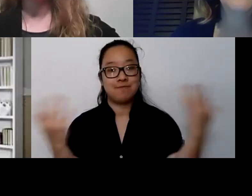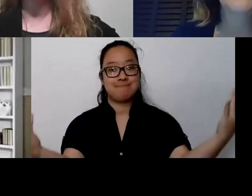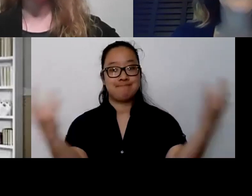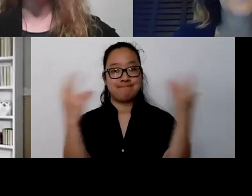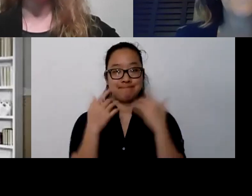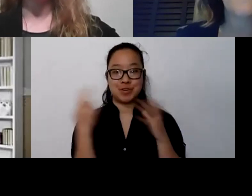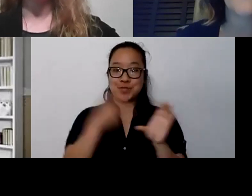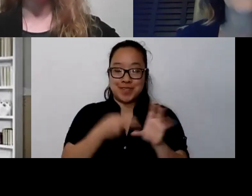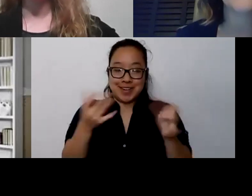Can we do a quick...